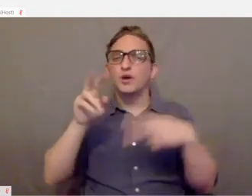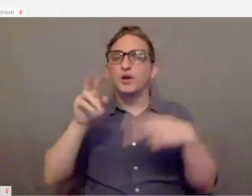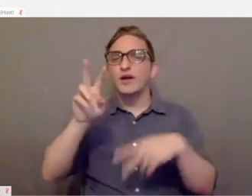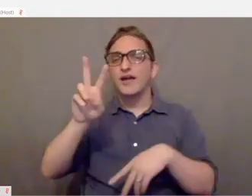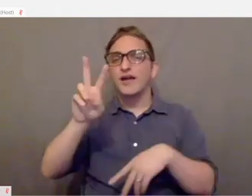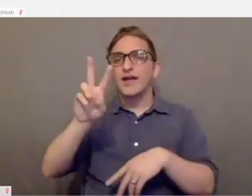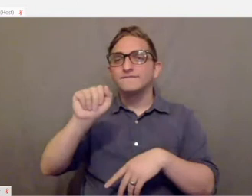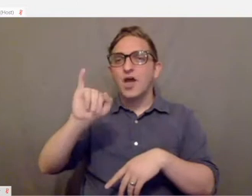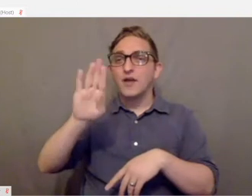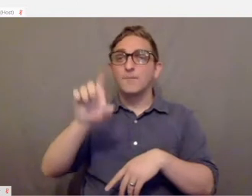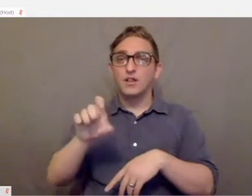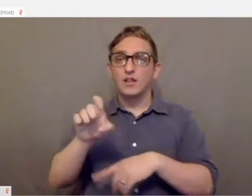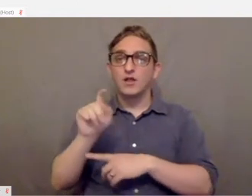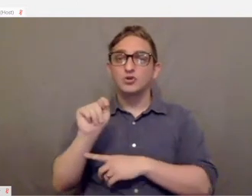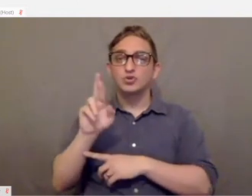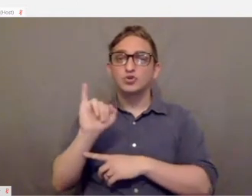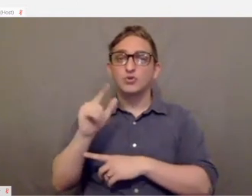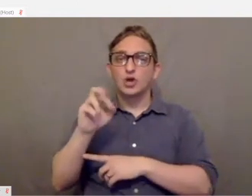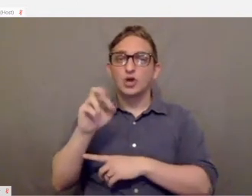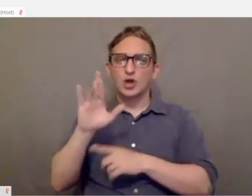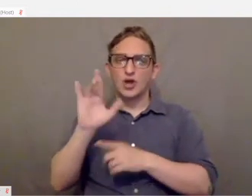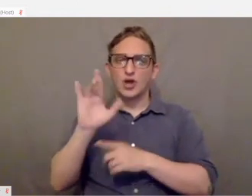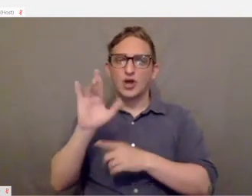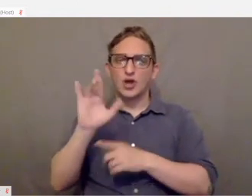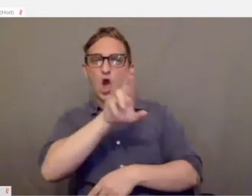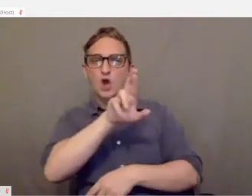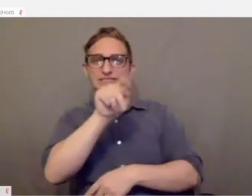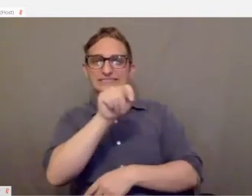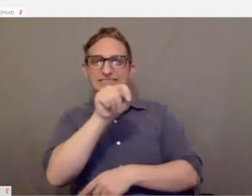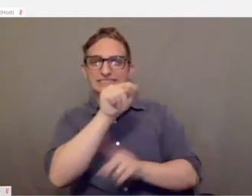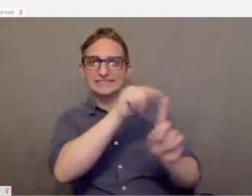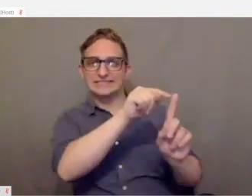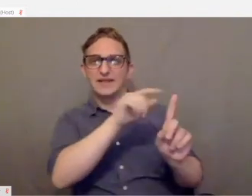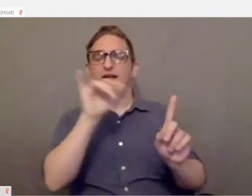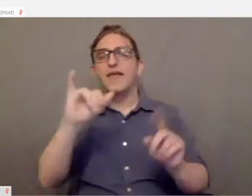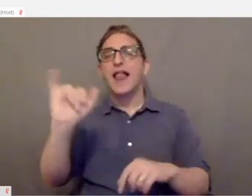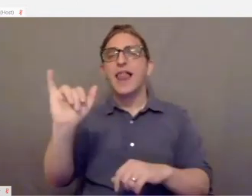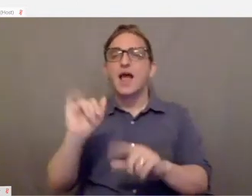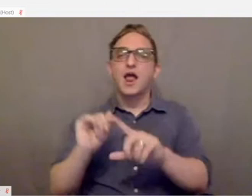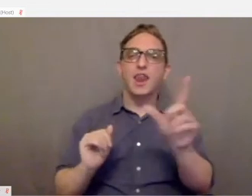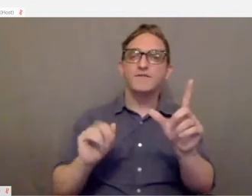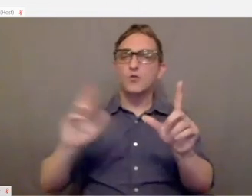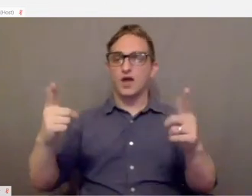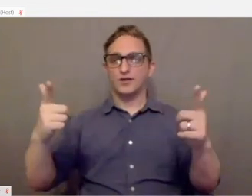This is the one that's labeled RT over here. And these work as your left and right triggers on the controller.